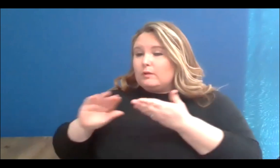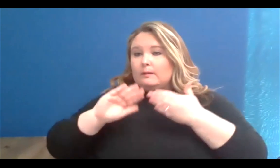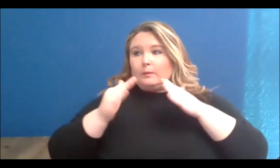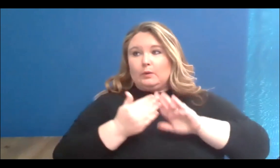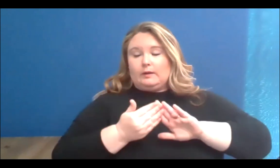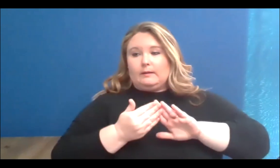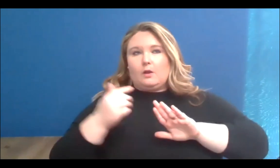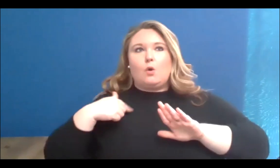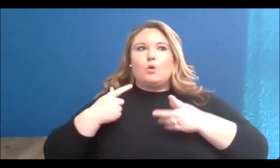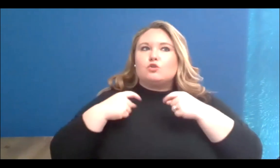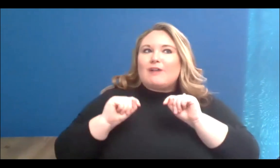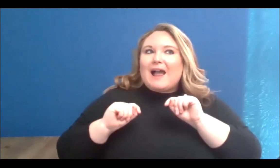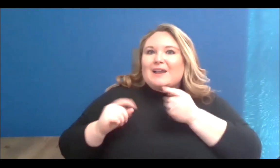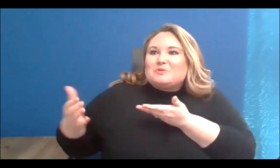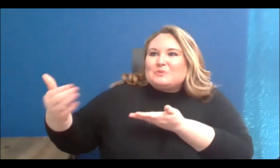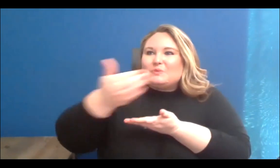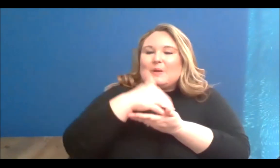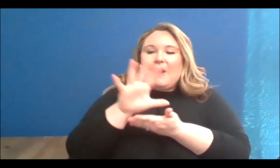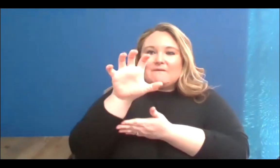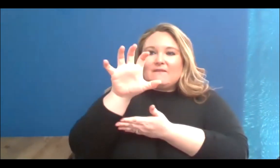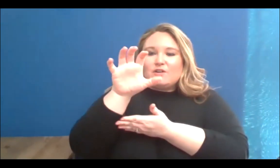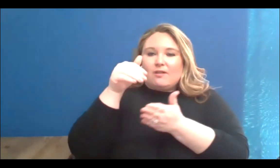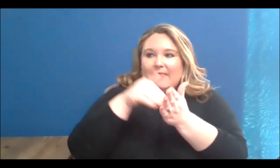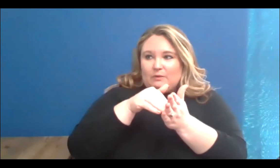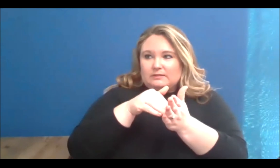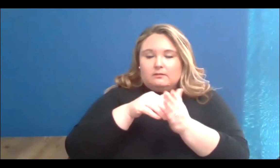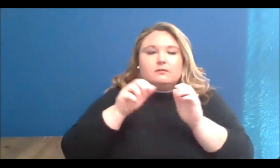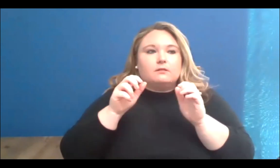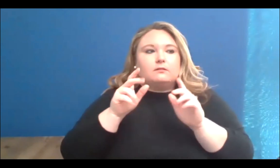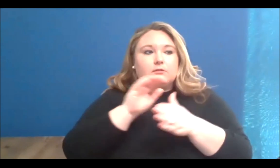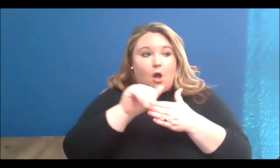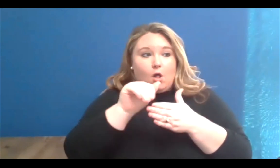$500,000 so that we can reach about 2000 people across this north part of